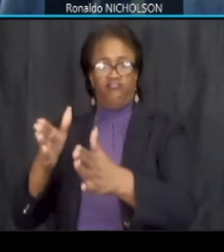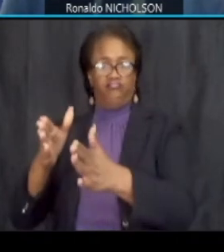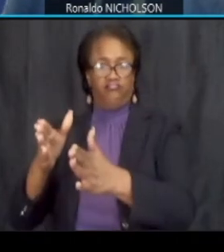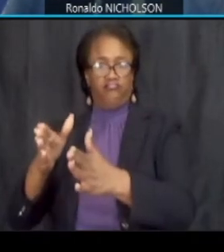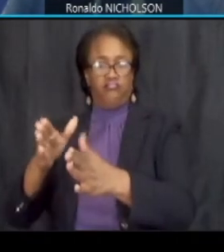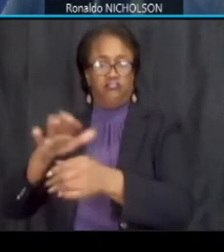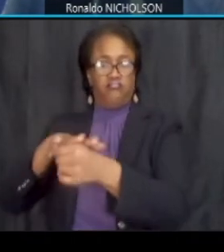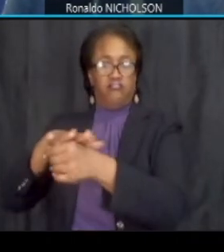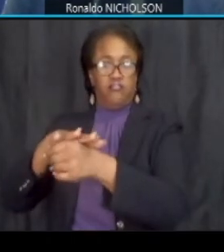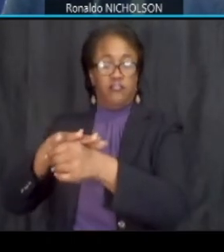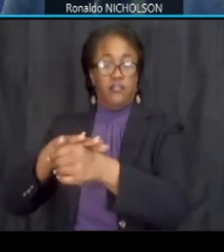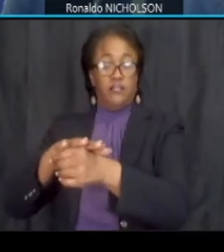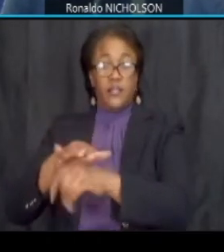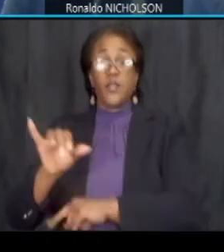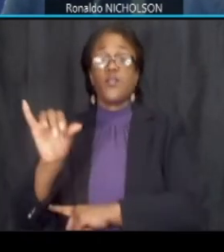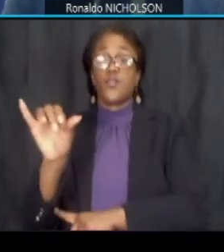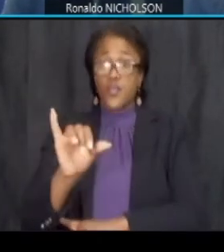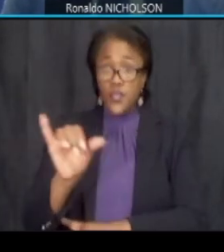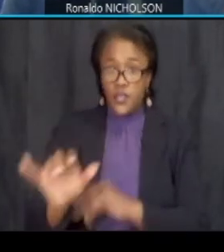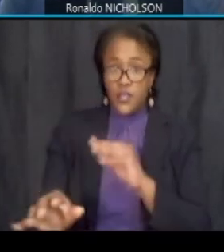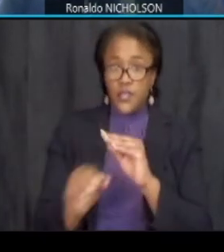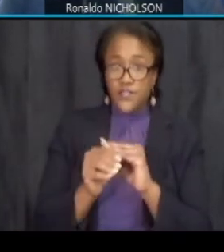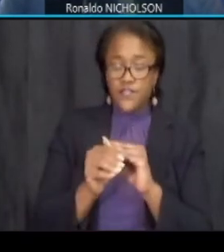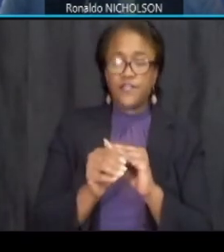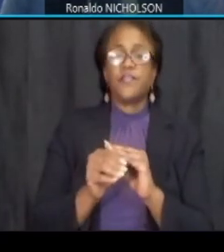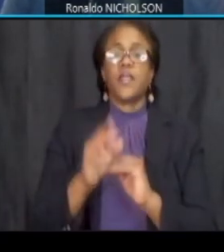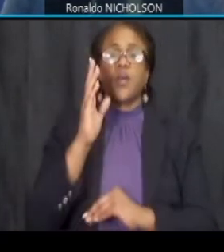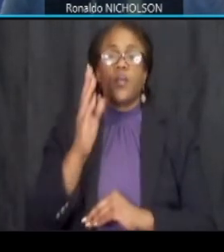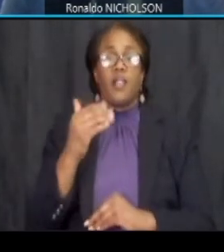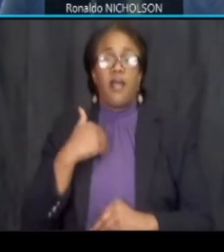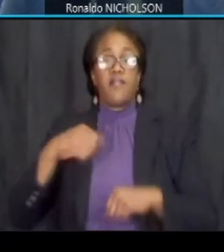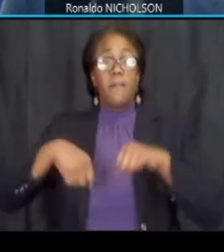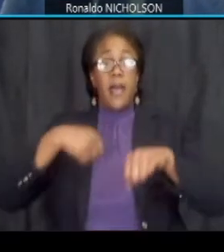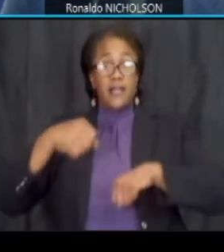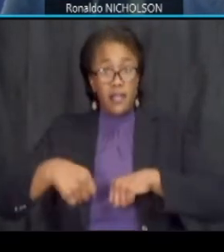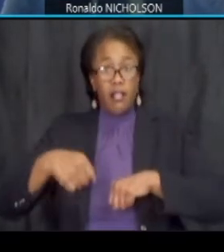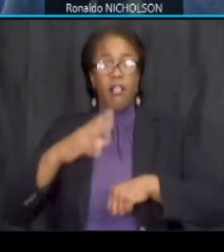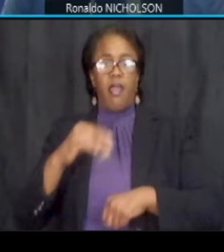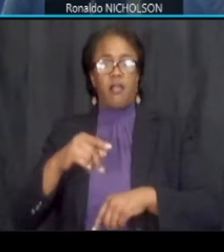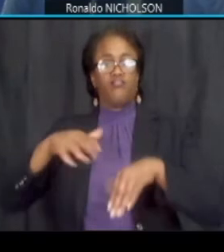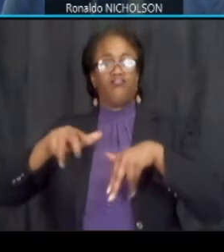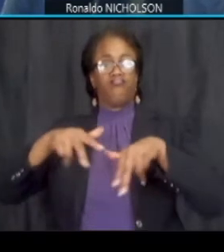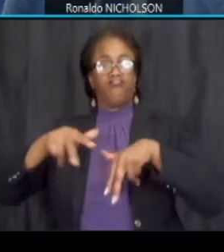along with that we will also have bicycle and pedestrian improvements stretching along